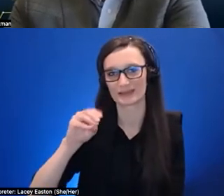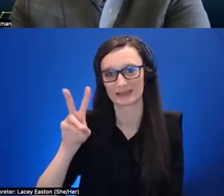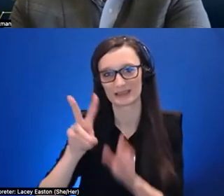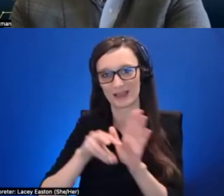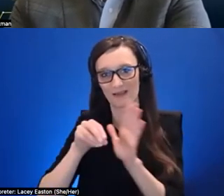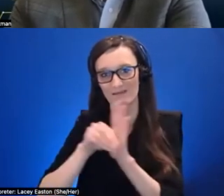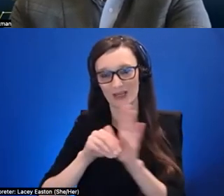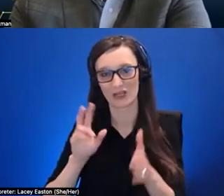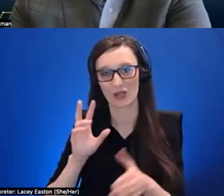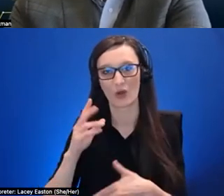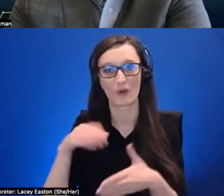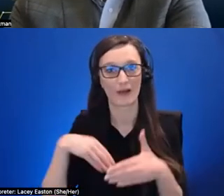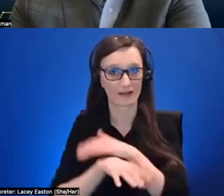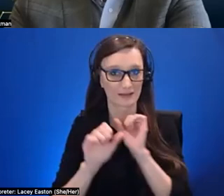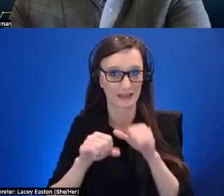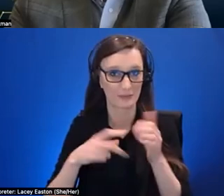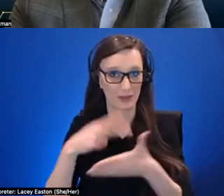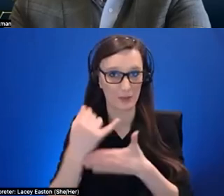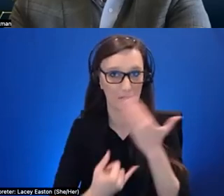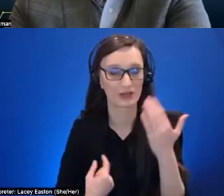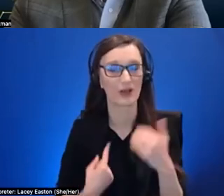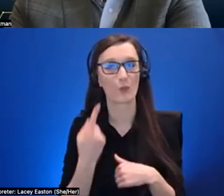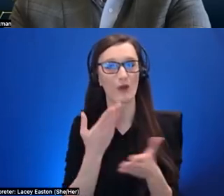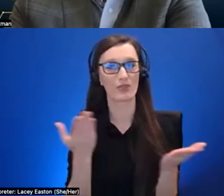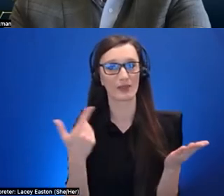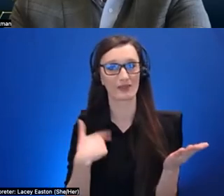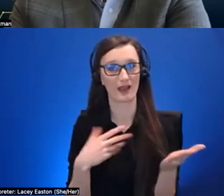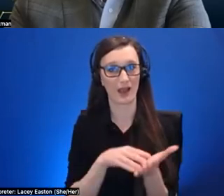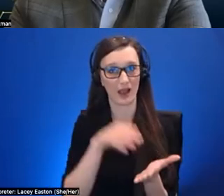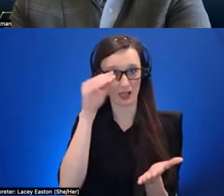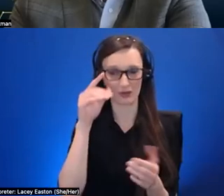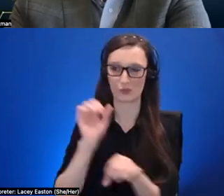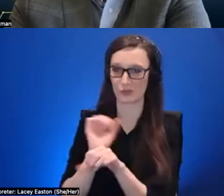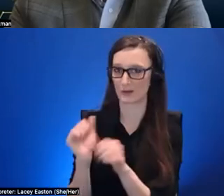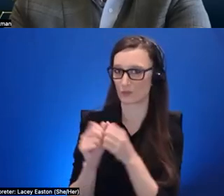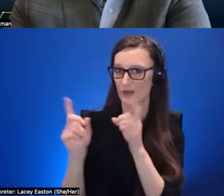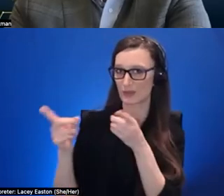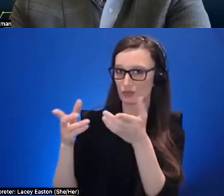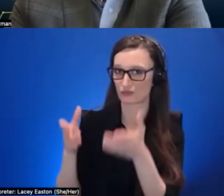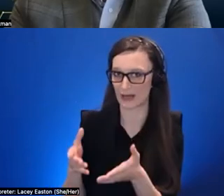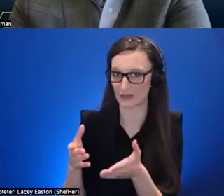know one thing that we learned by working with a the director of creating audio descriptions from